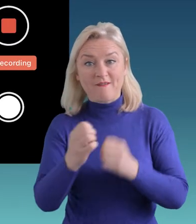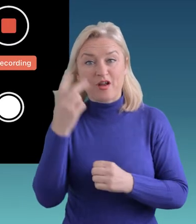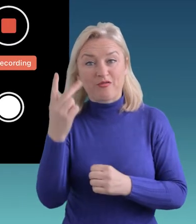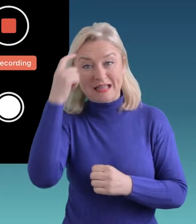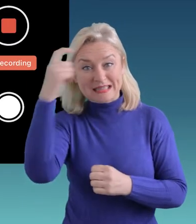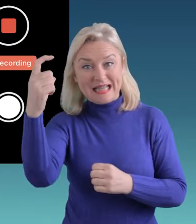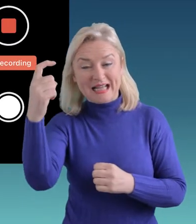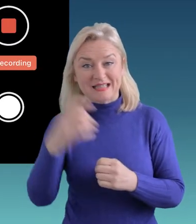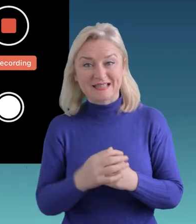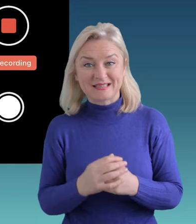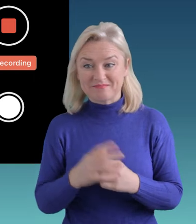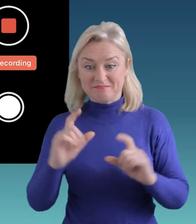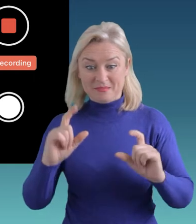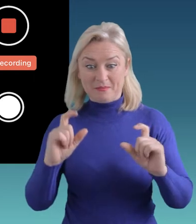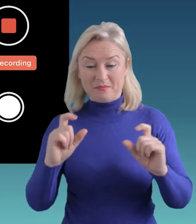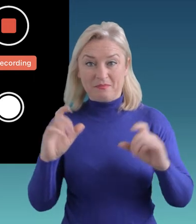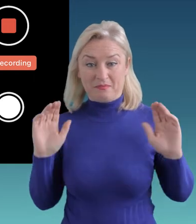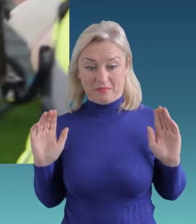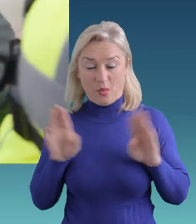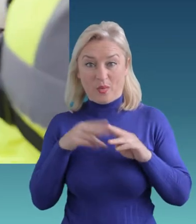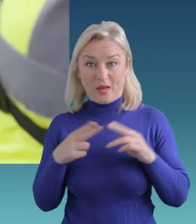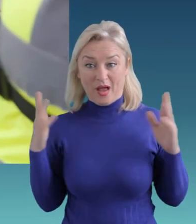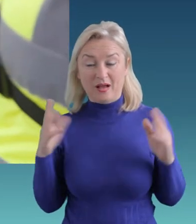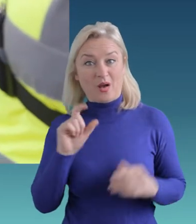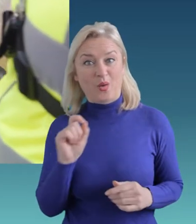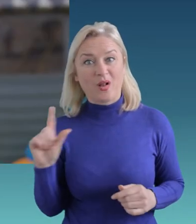It's just like snapping, snapping, I’m not doing anything, so that’s kinda cool.